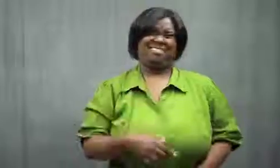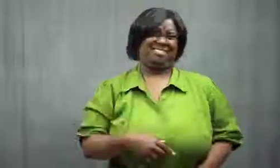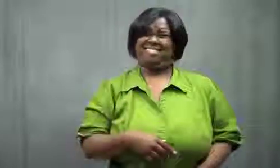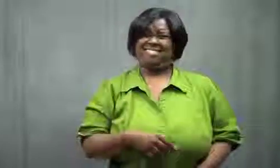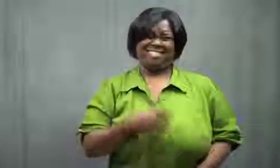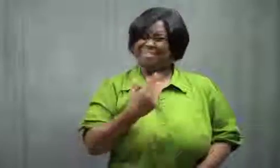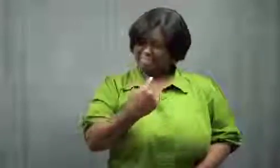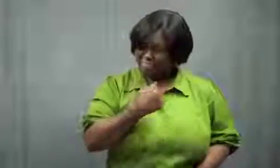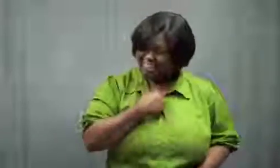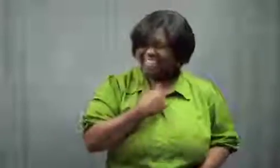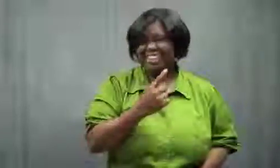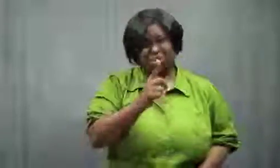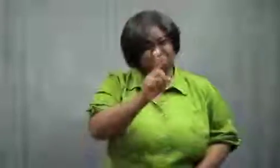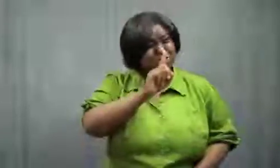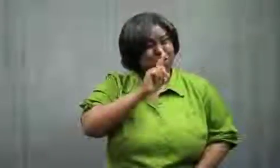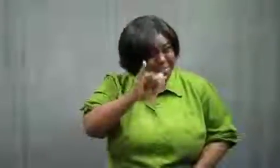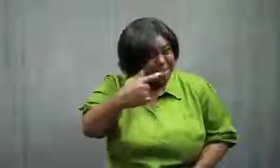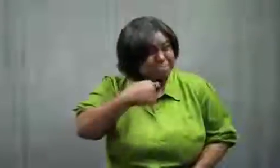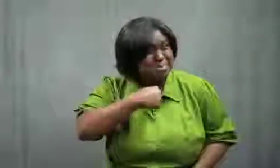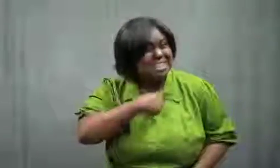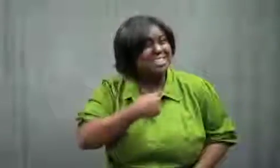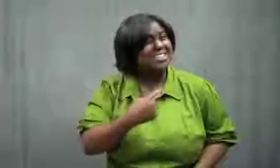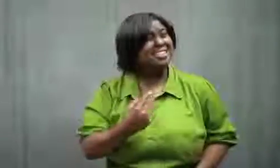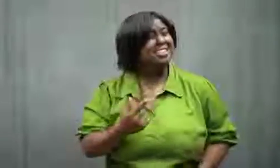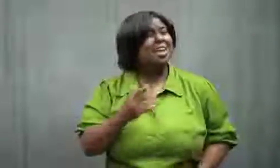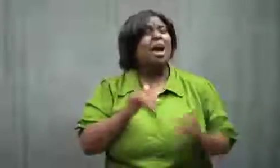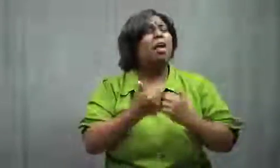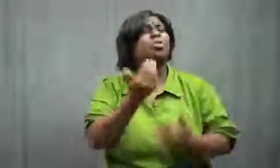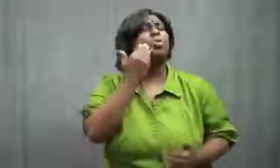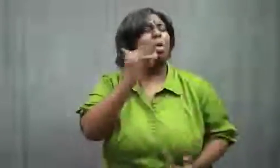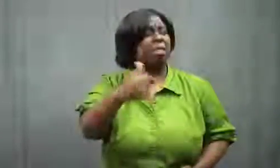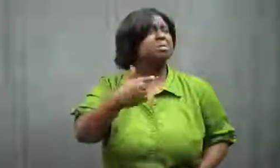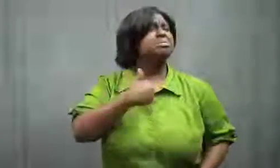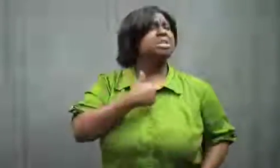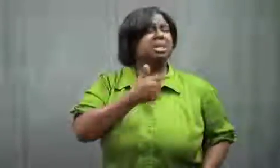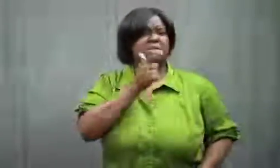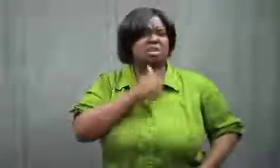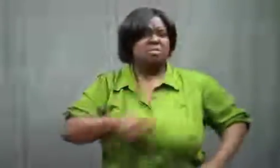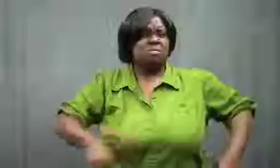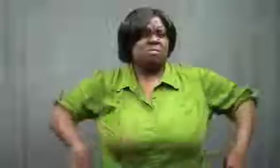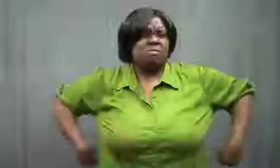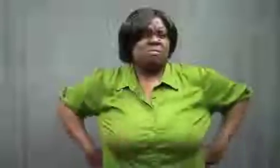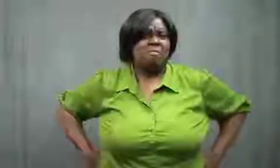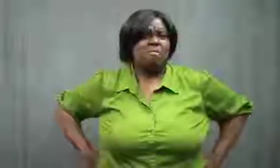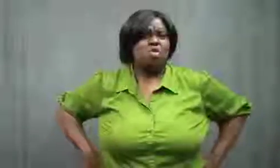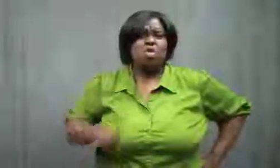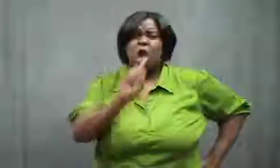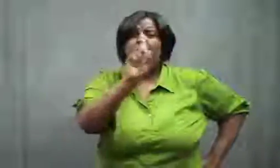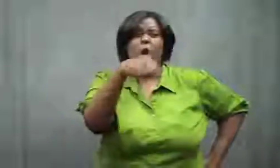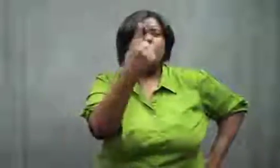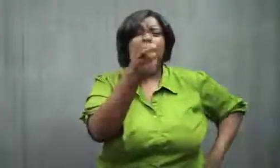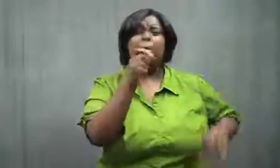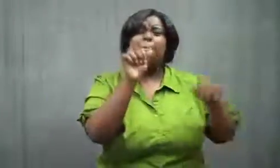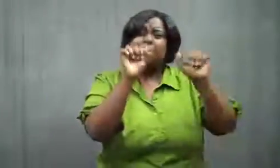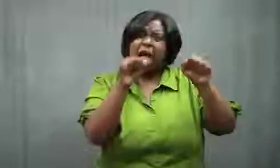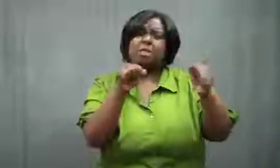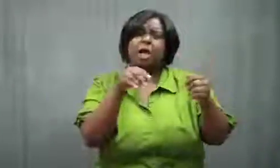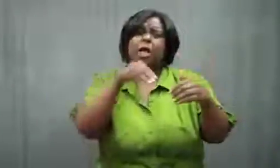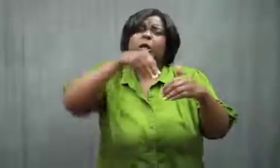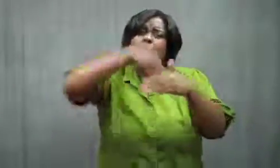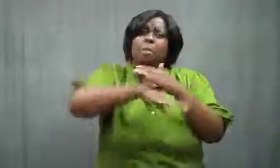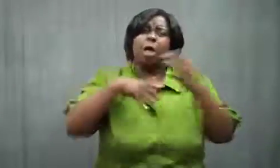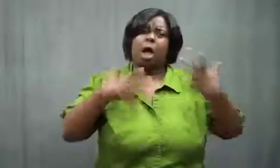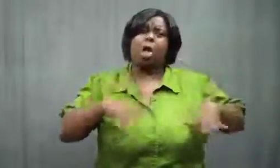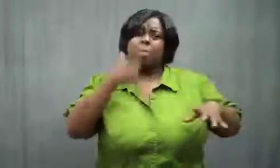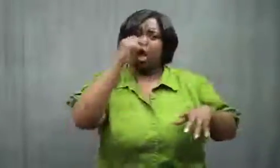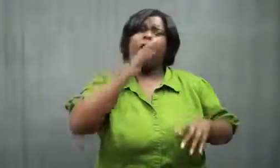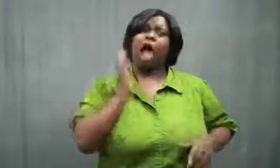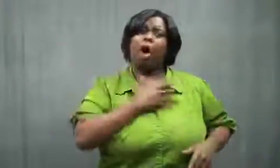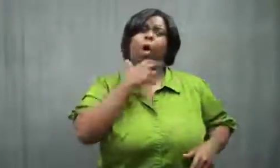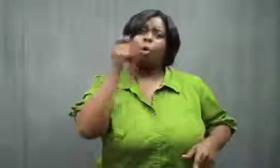I said, "Me? Are you sure it was me? How would you know if it was me or not?"